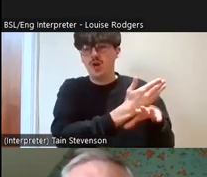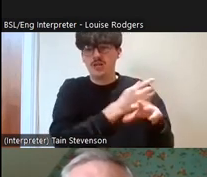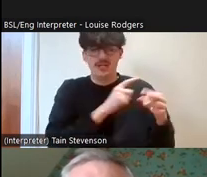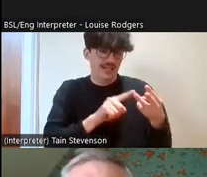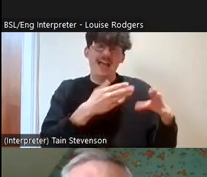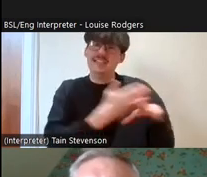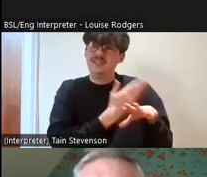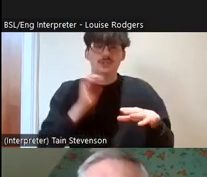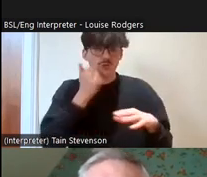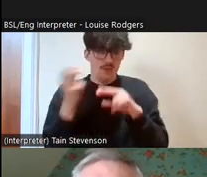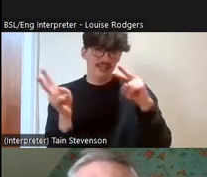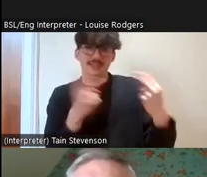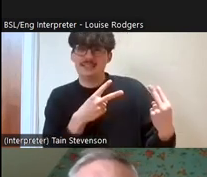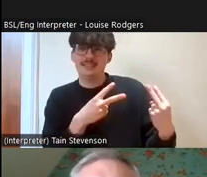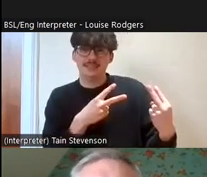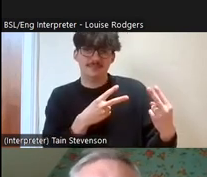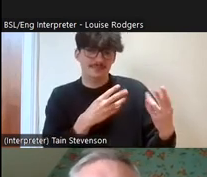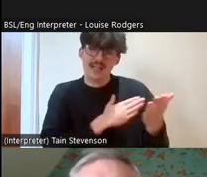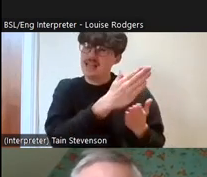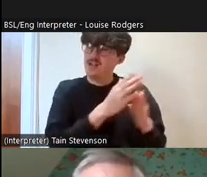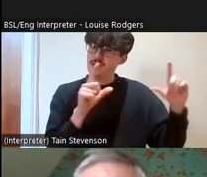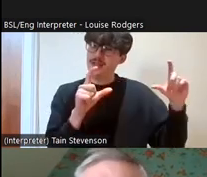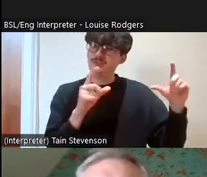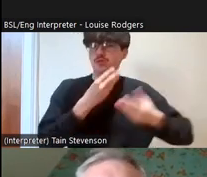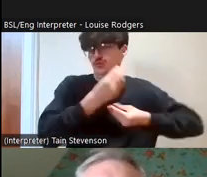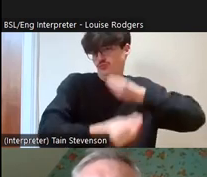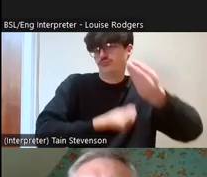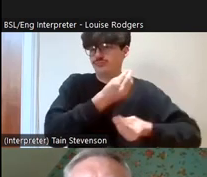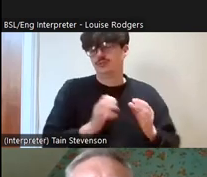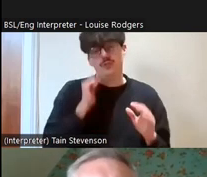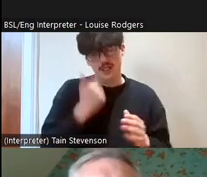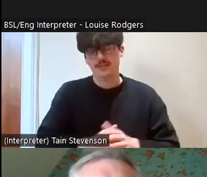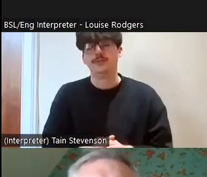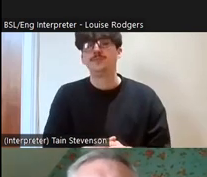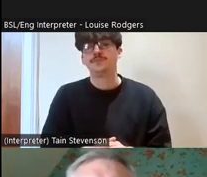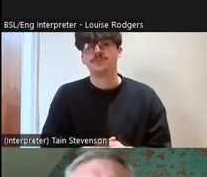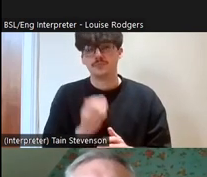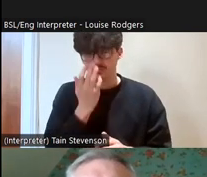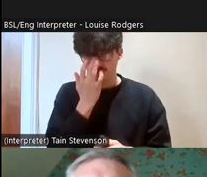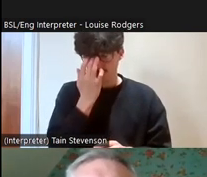that they're doing much better than I could, but basically everything that we're going to bring up,